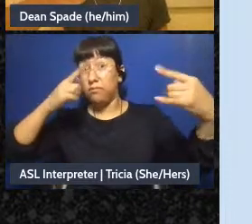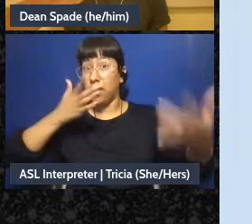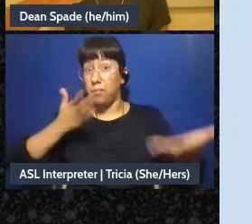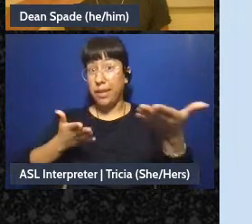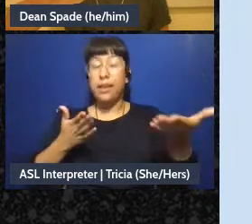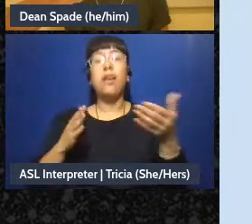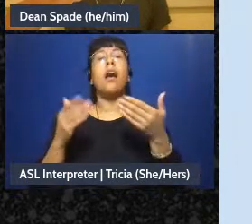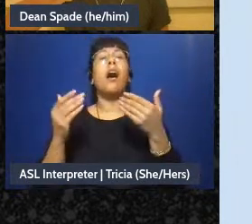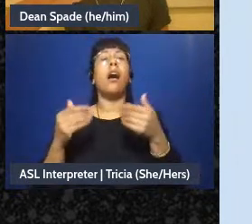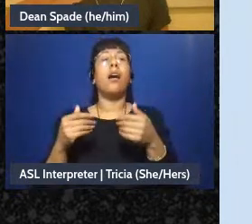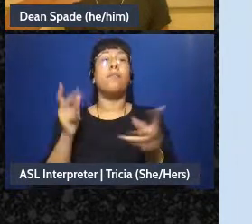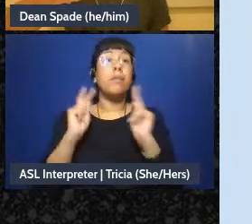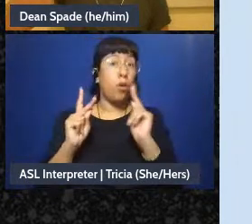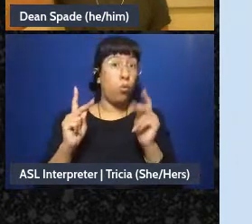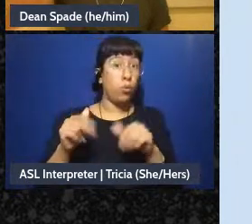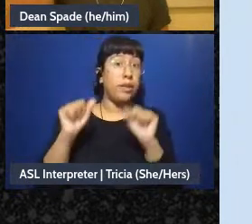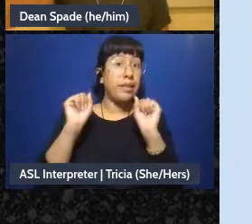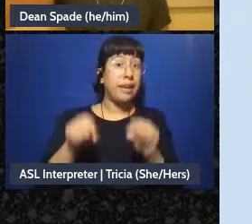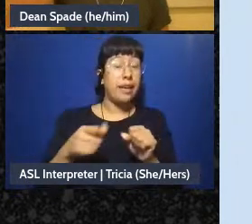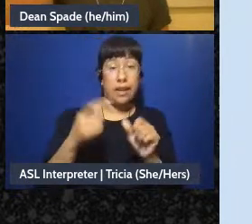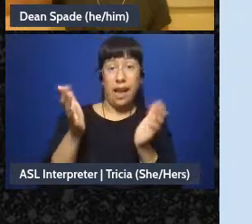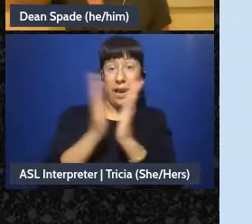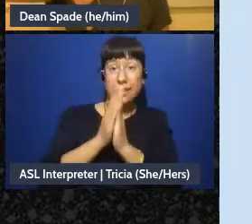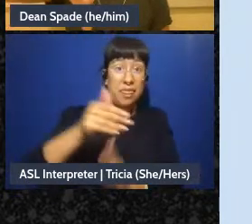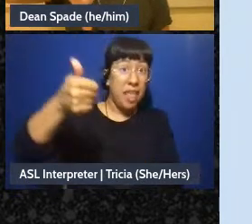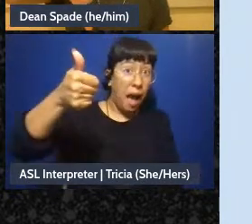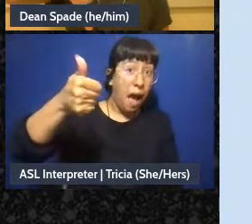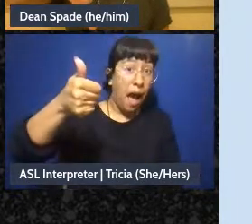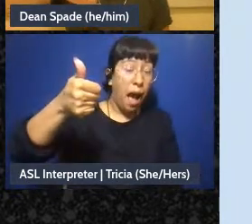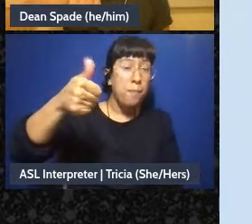up my thumb people will, do like, you can do a thumbs up, thumb in the middle, or thumbs down.